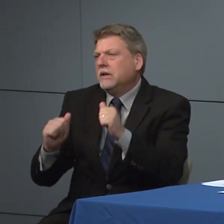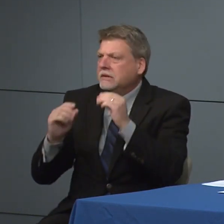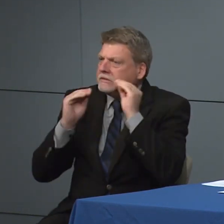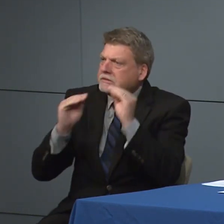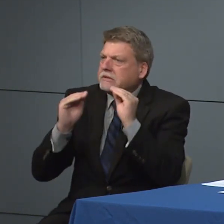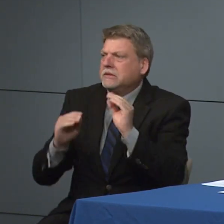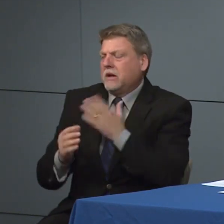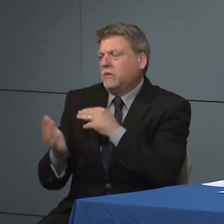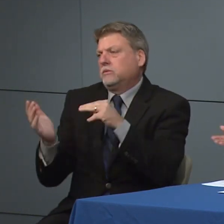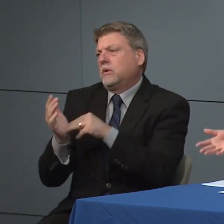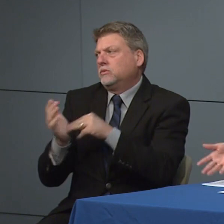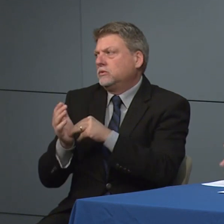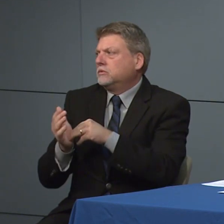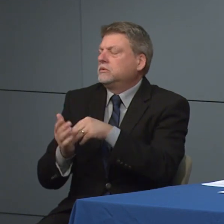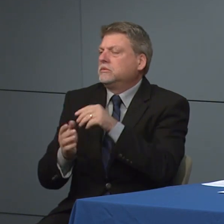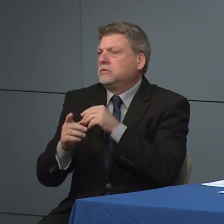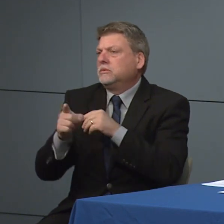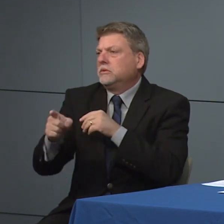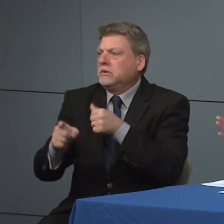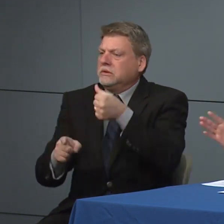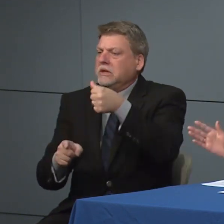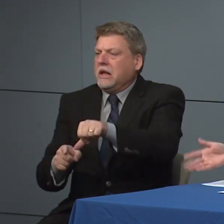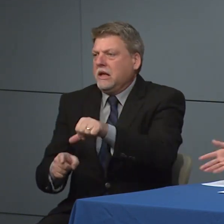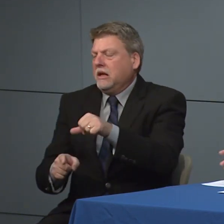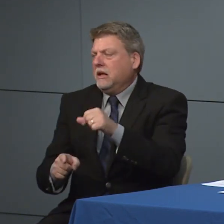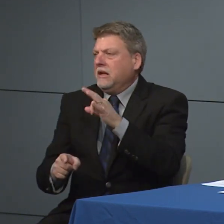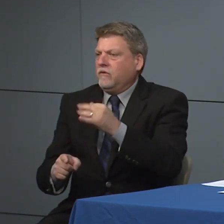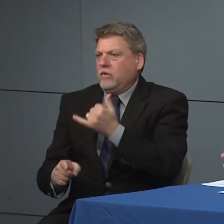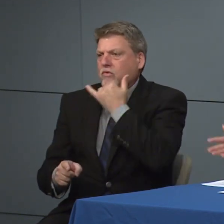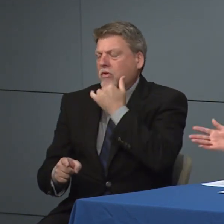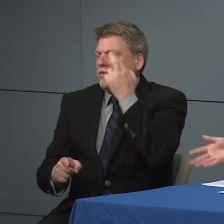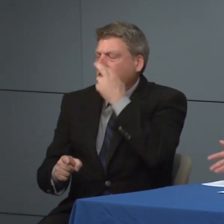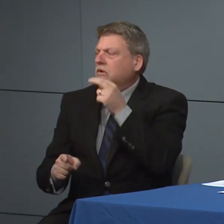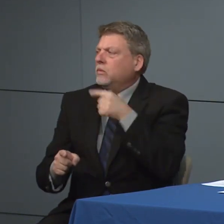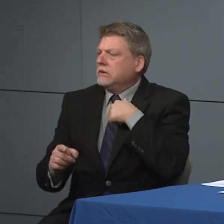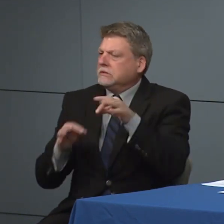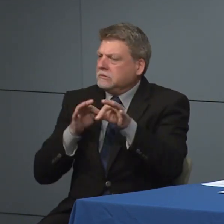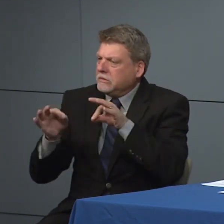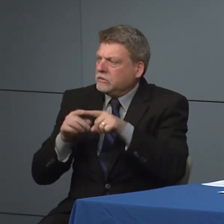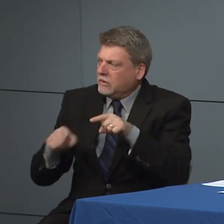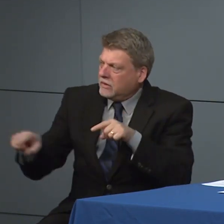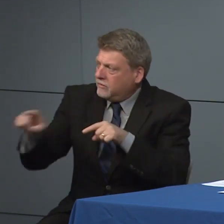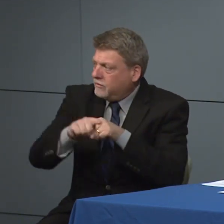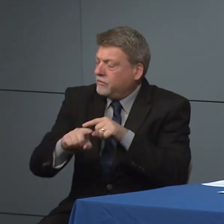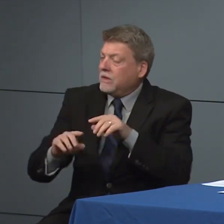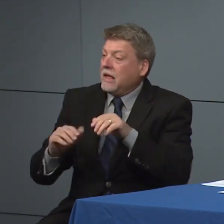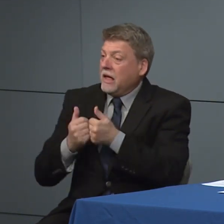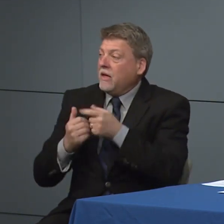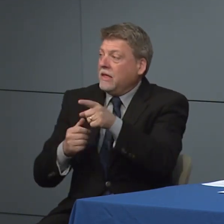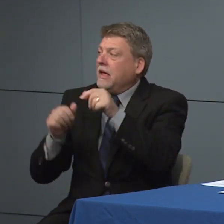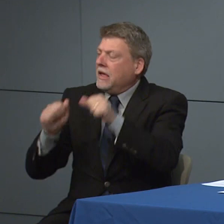community understands how they can be able to do though sample collections how they're able to submit to the labs that have to